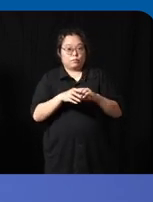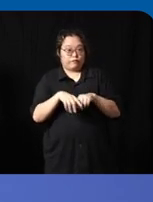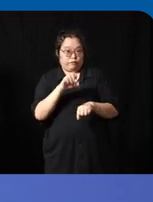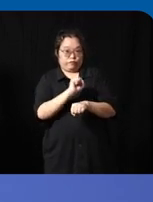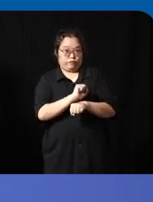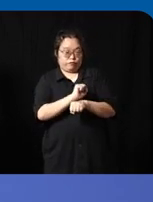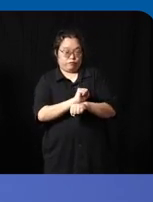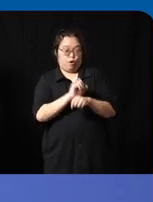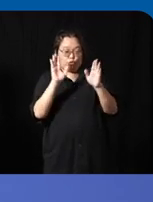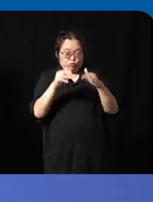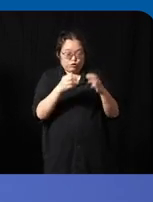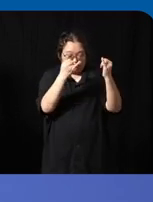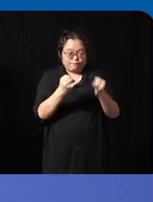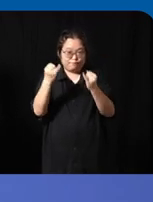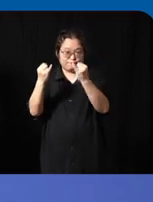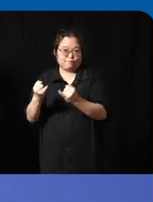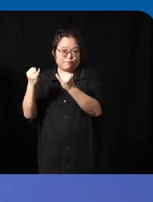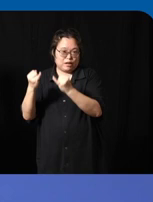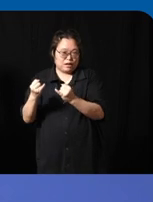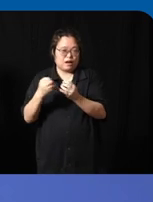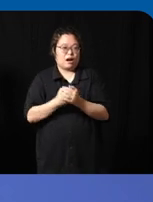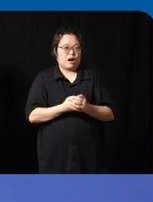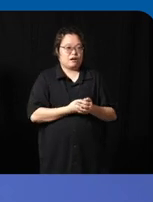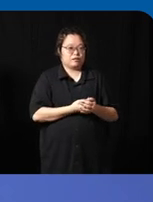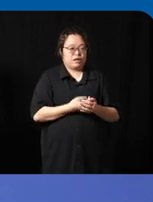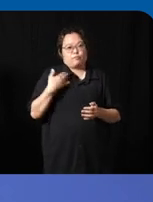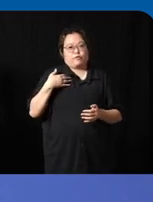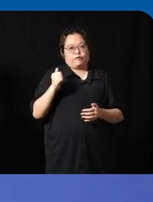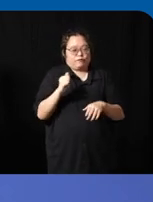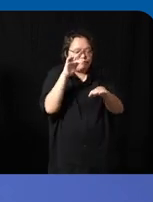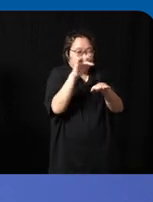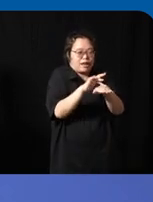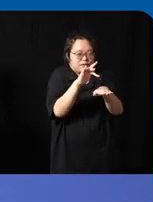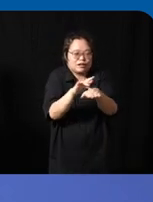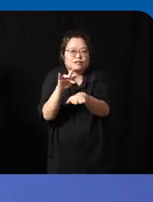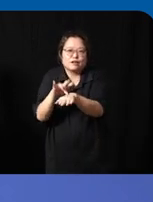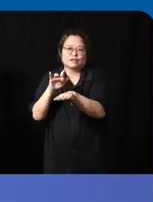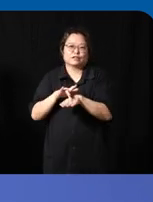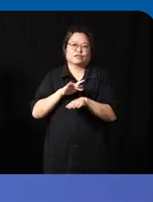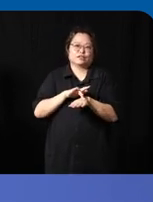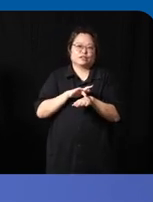with uh they do a lot better with more tangible artifacts uh they have very diverse sensory